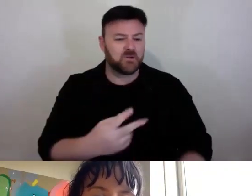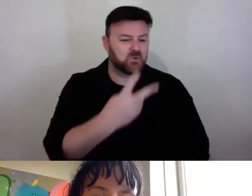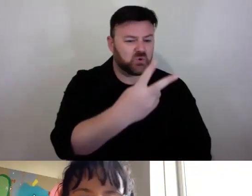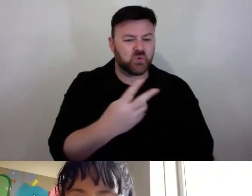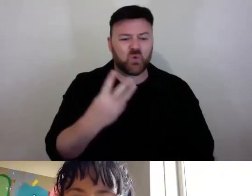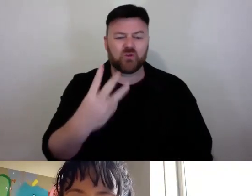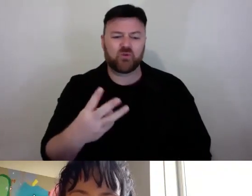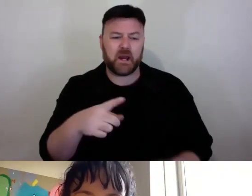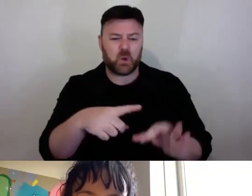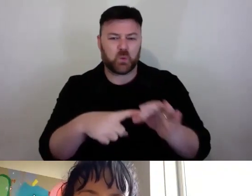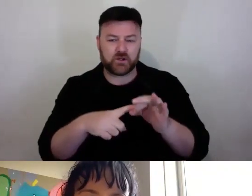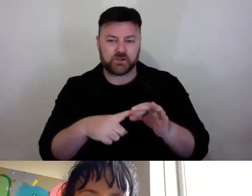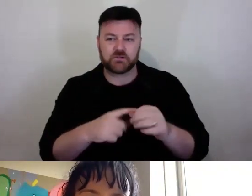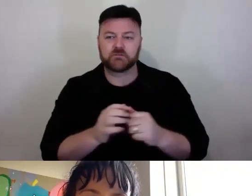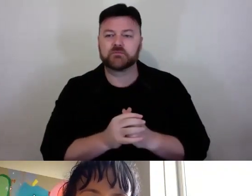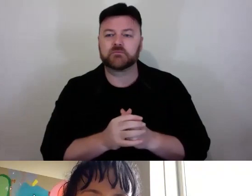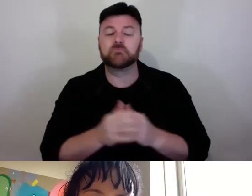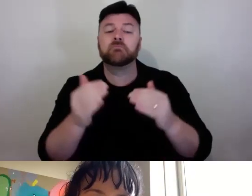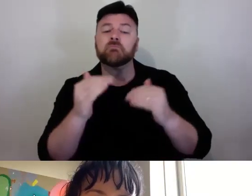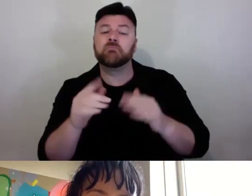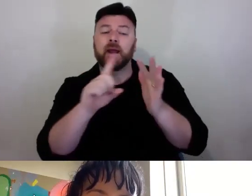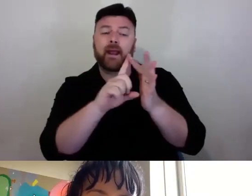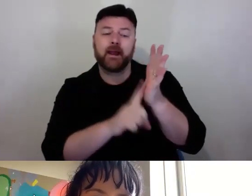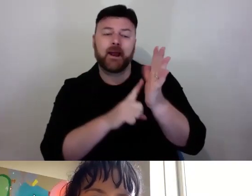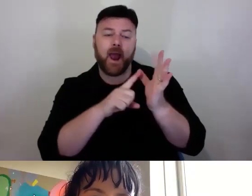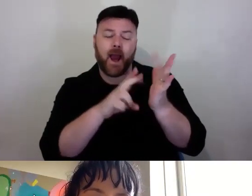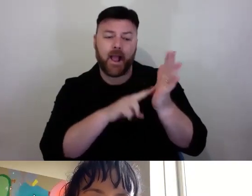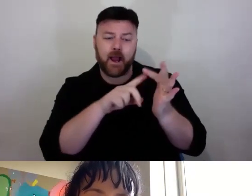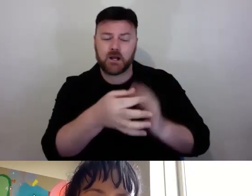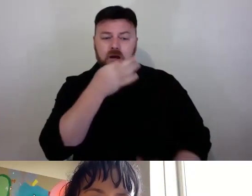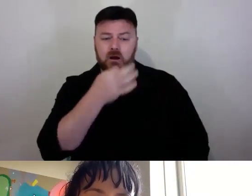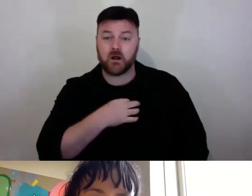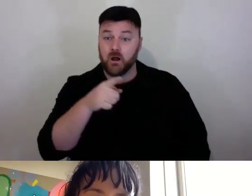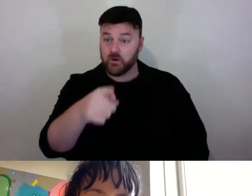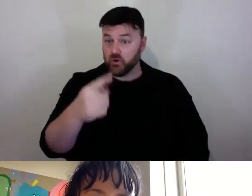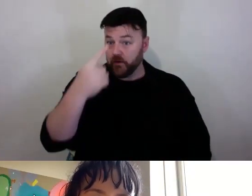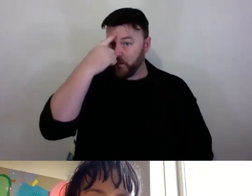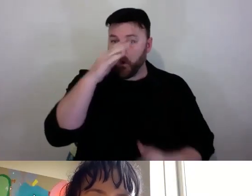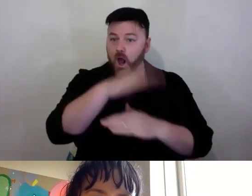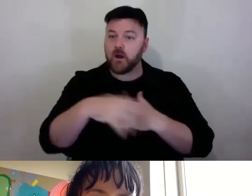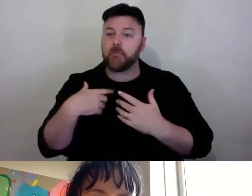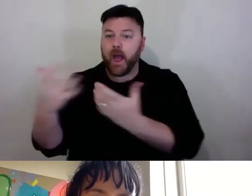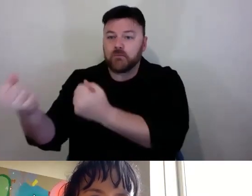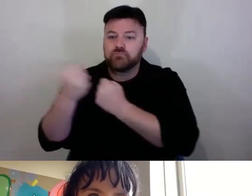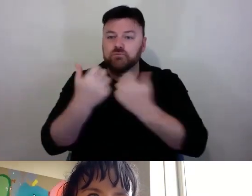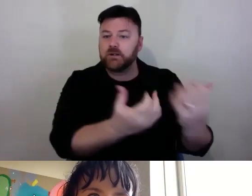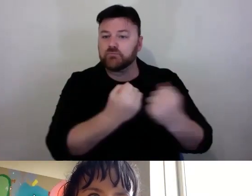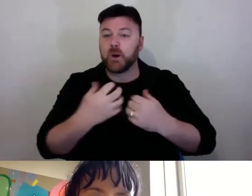This one is from Elaine. She asks: Have you considered bringing on new partners and growing the collaboration bigger?